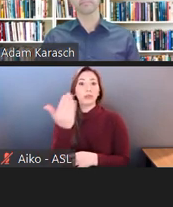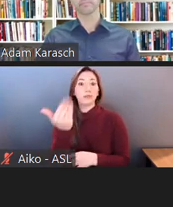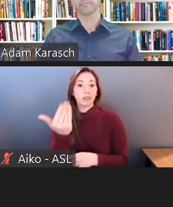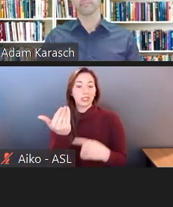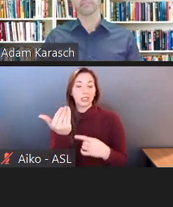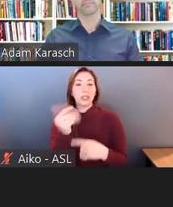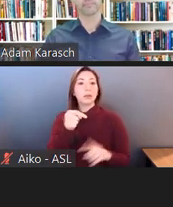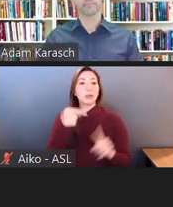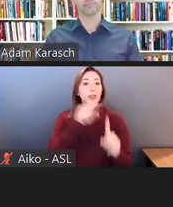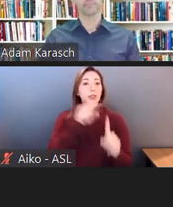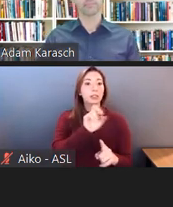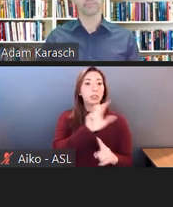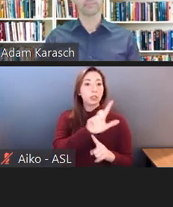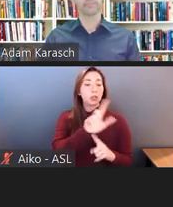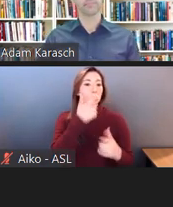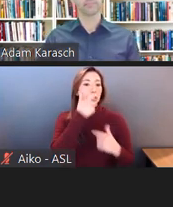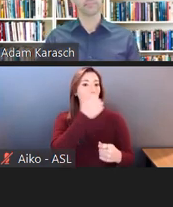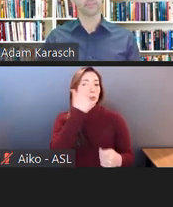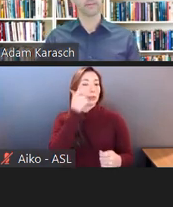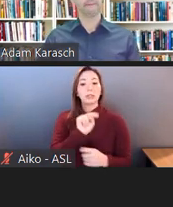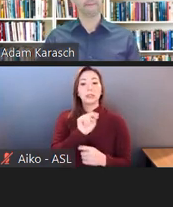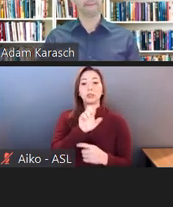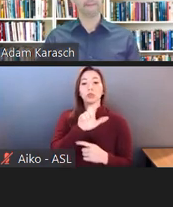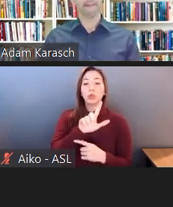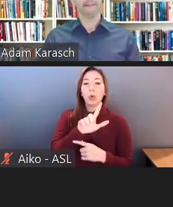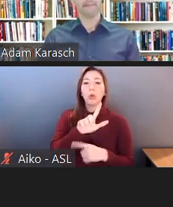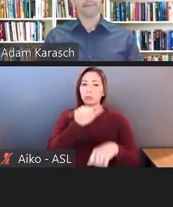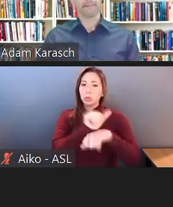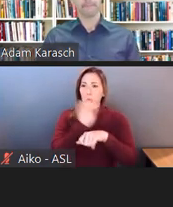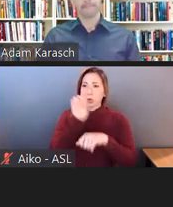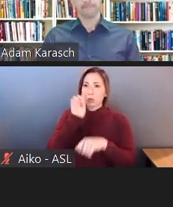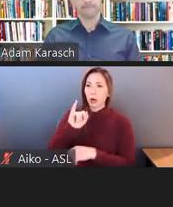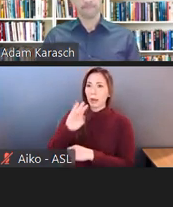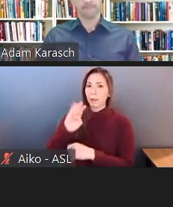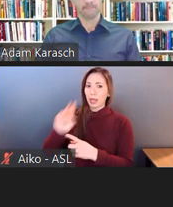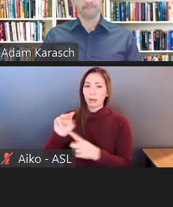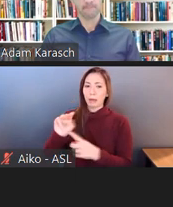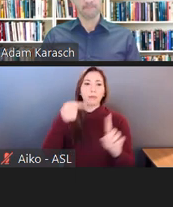was an employee of IBM, a software engineer who was deaf,